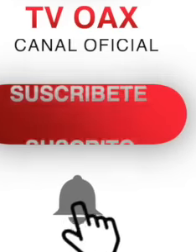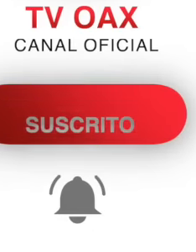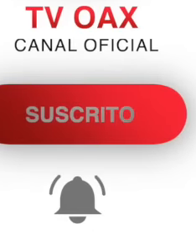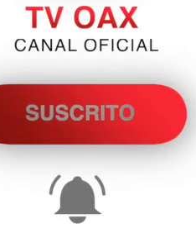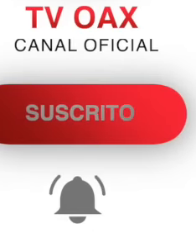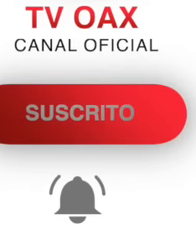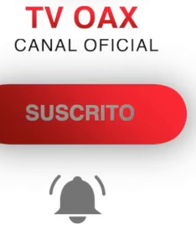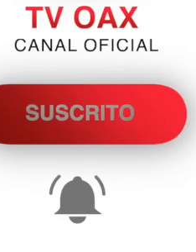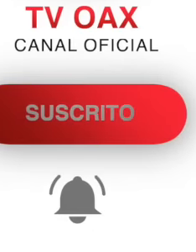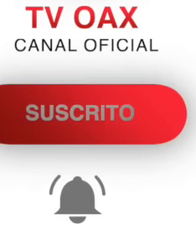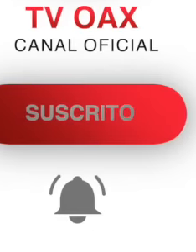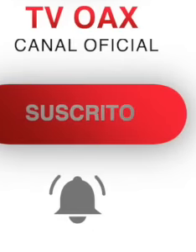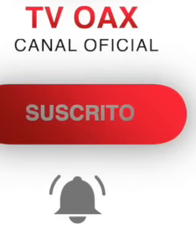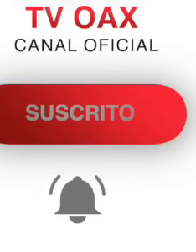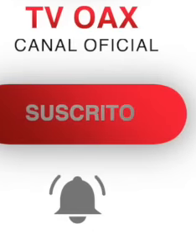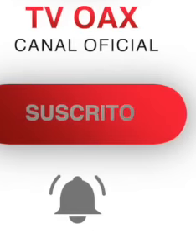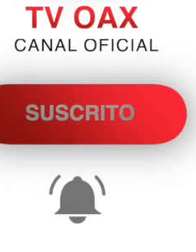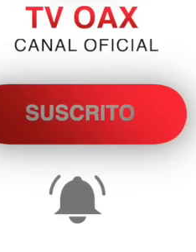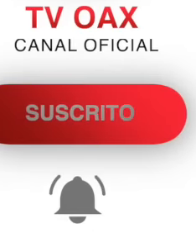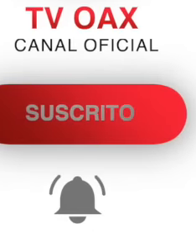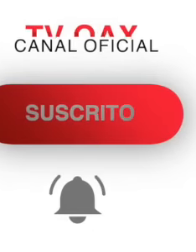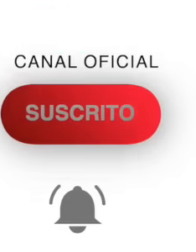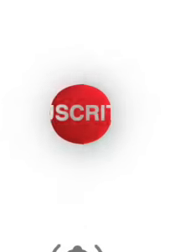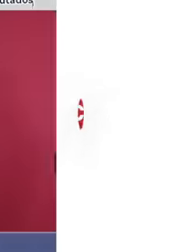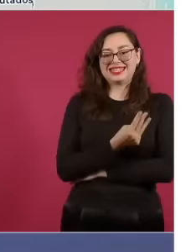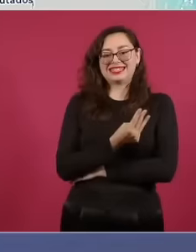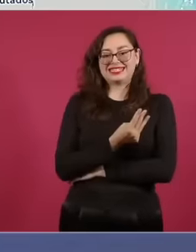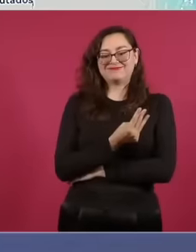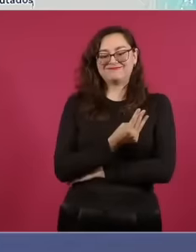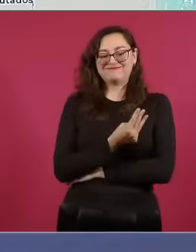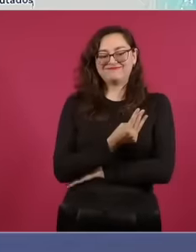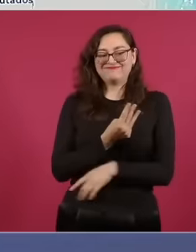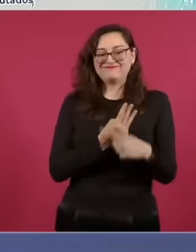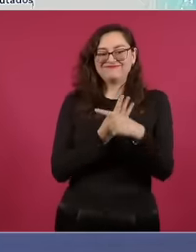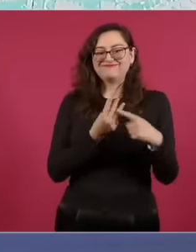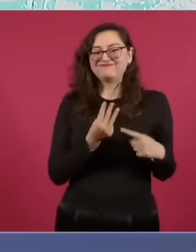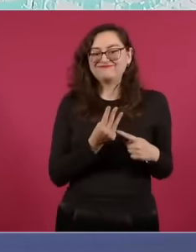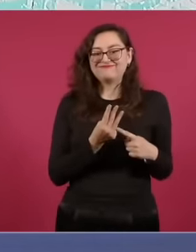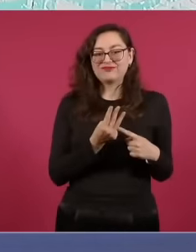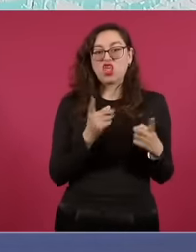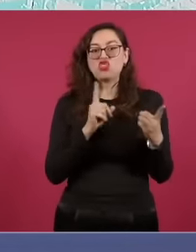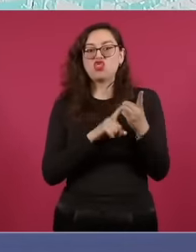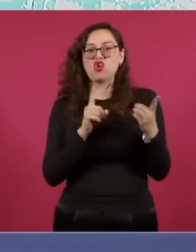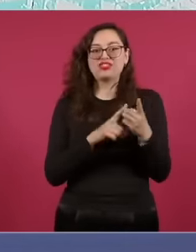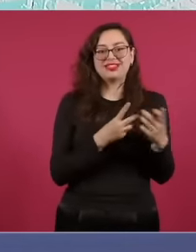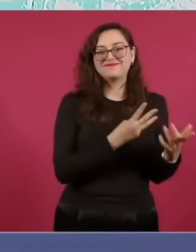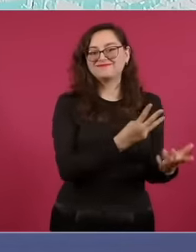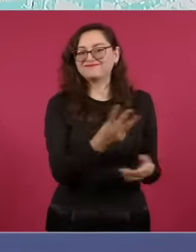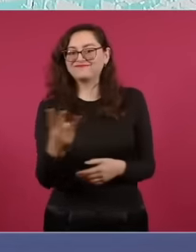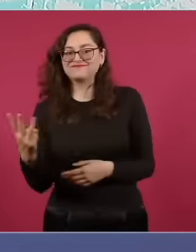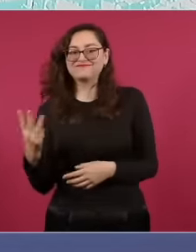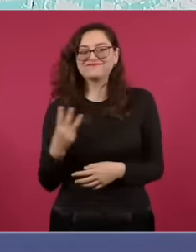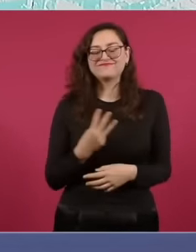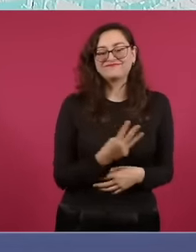Three deputies are missing to be distributed. What does the following rule say? When there are leftover